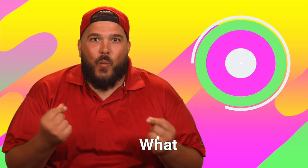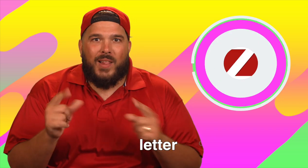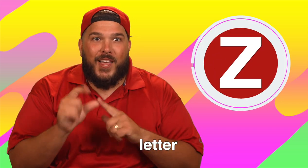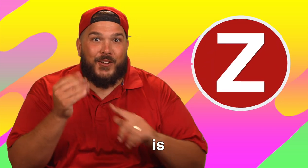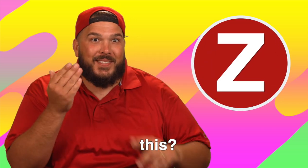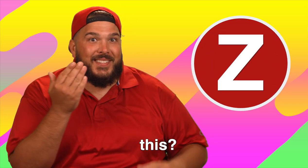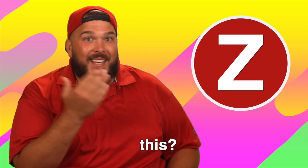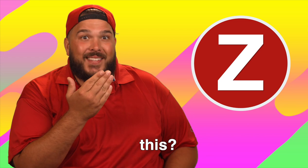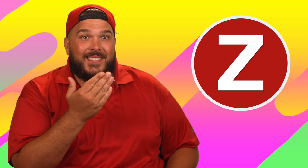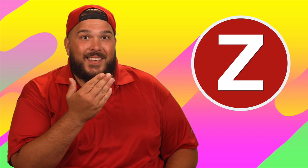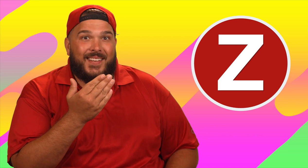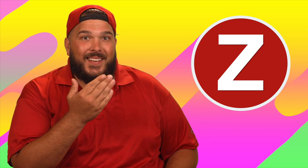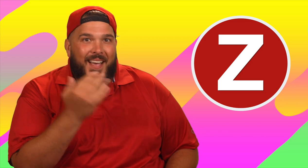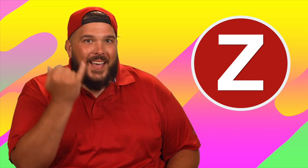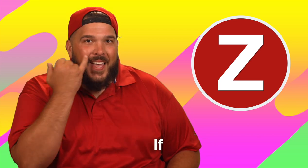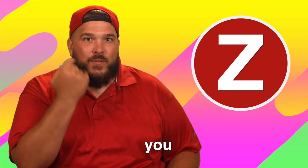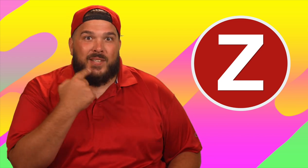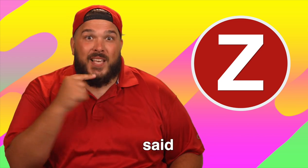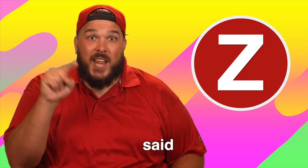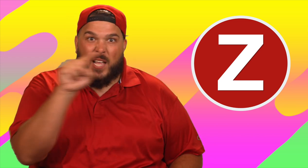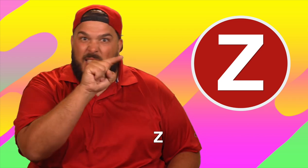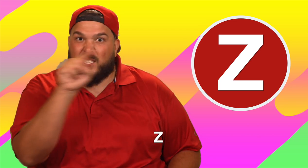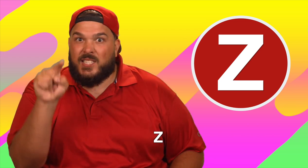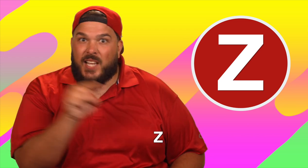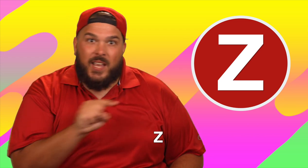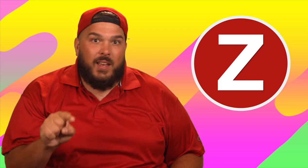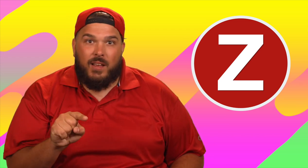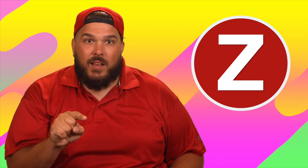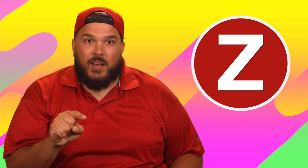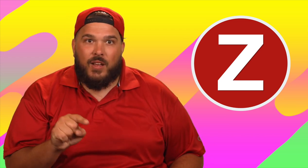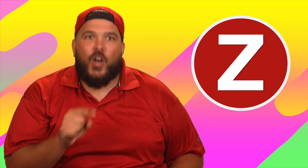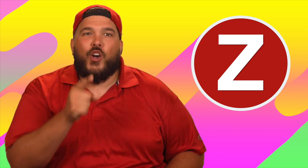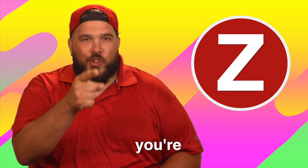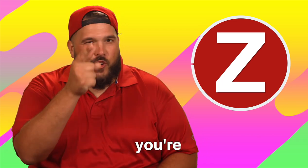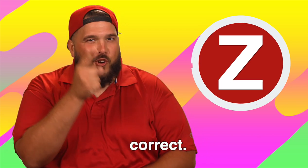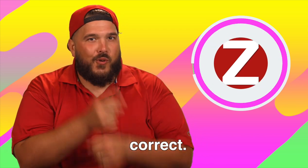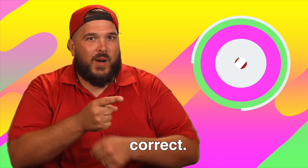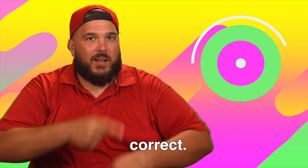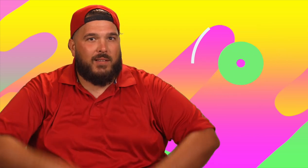What letter is this? If you said Z, you're correct.